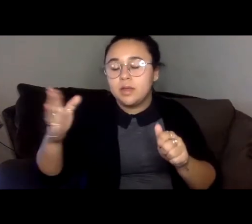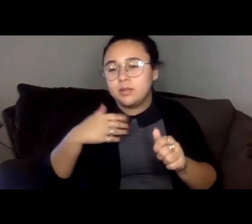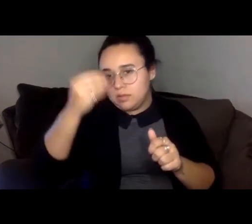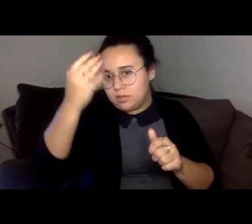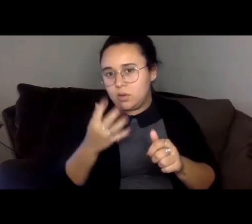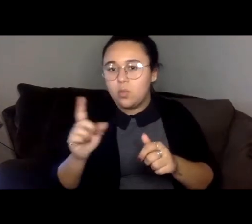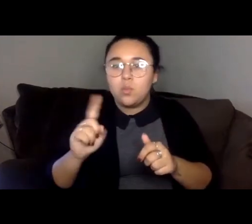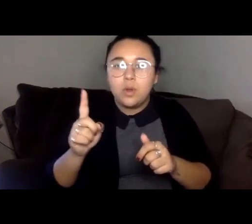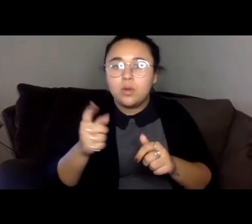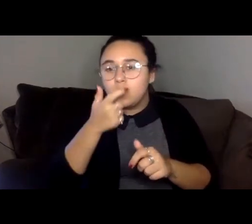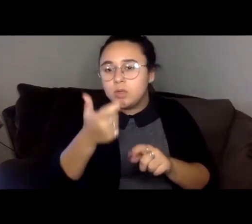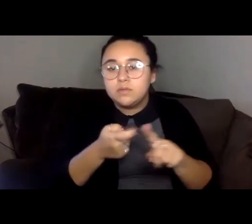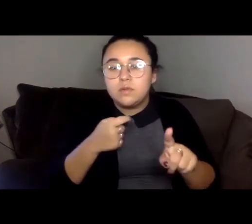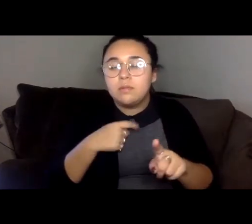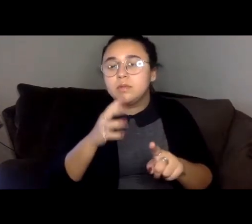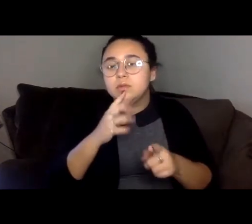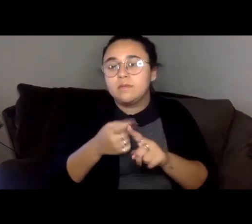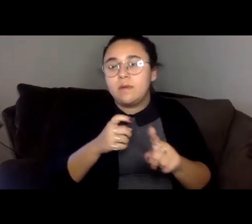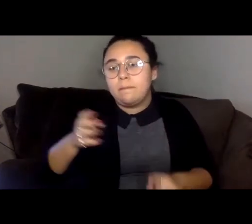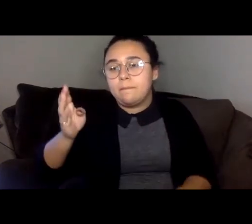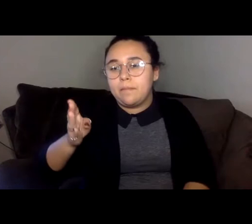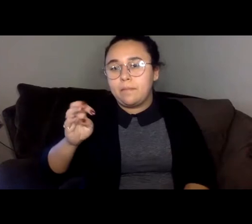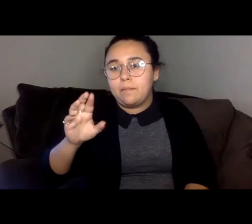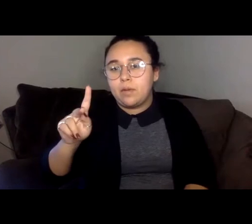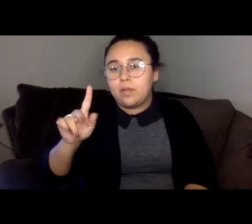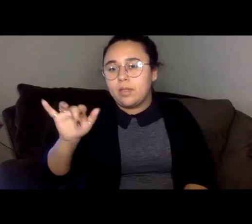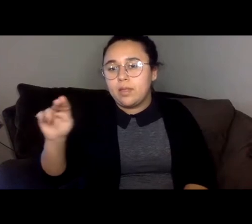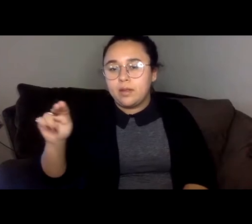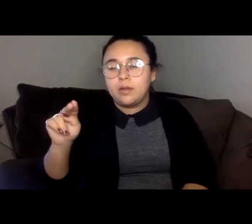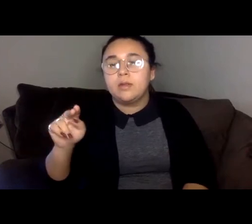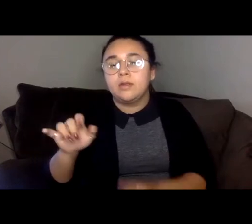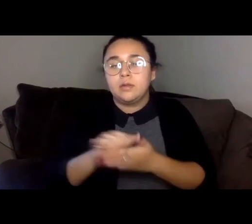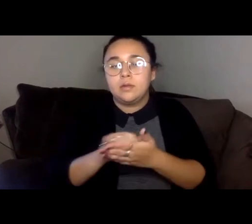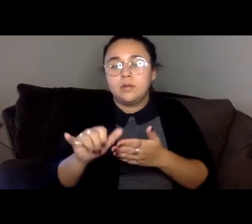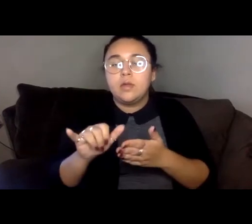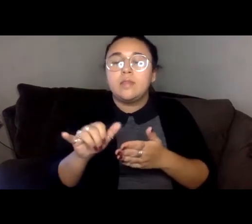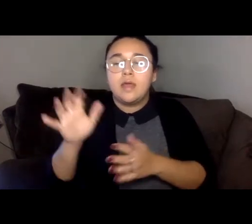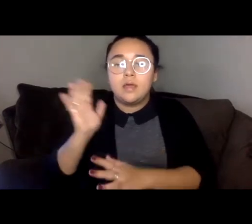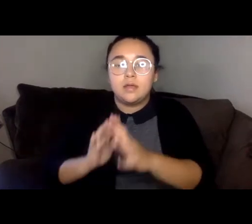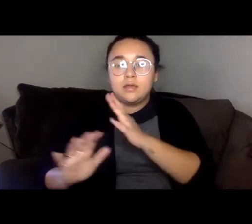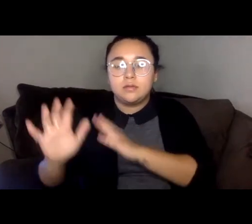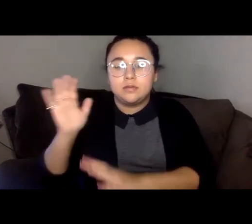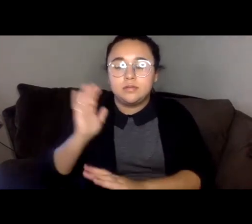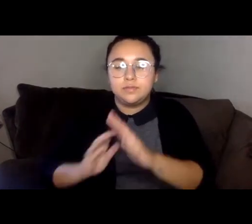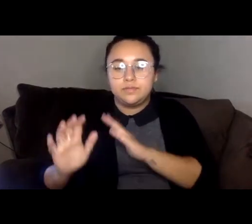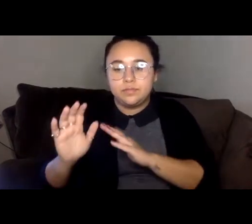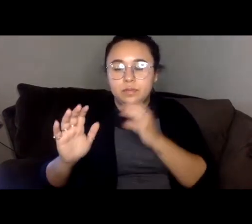I am speaking to you all from Brooklyn, New York which is on ancestral and unseeded Canarsie and when sailing off a land.